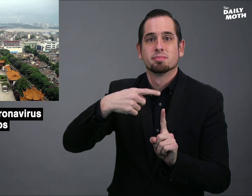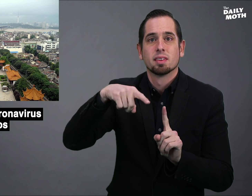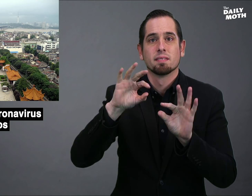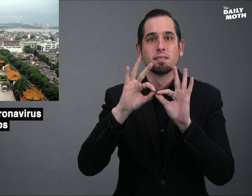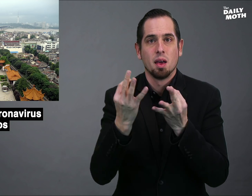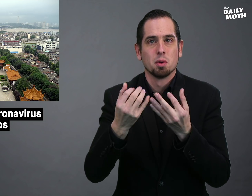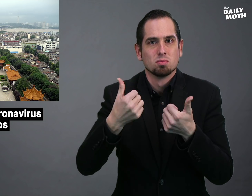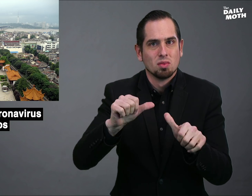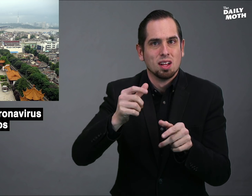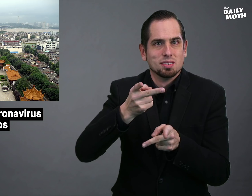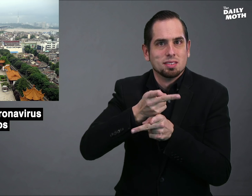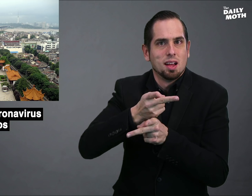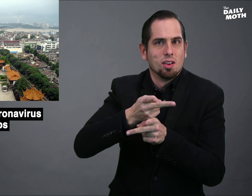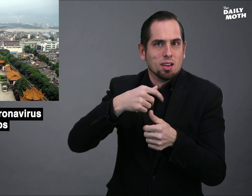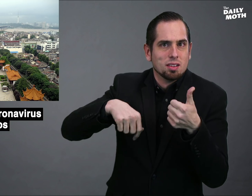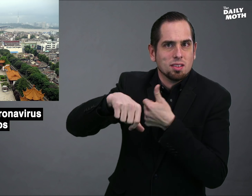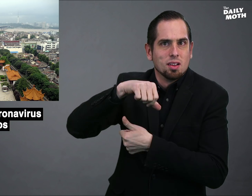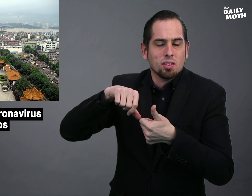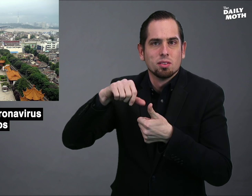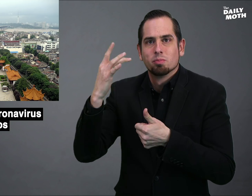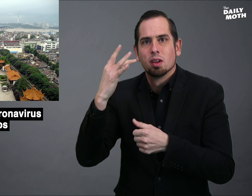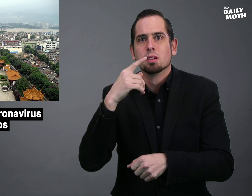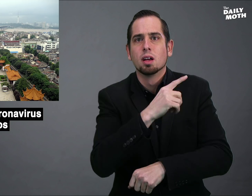The family tried to take care of each other after